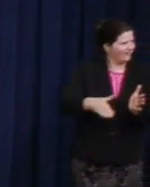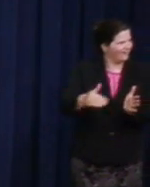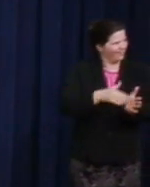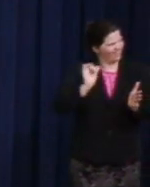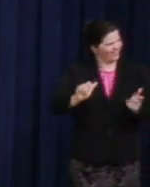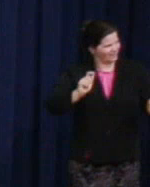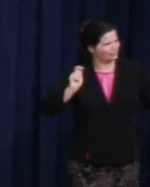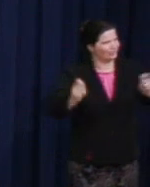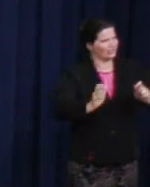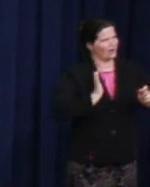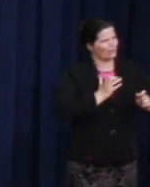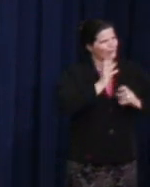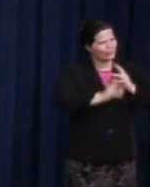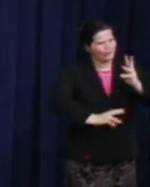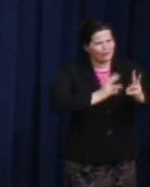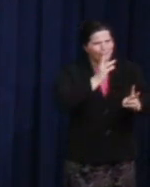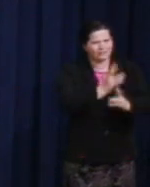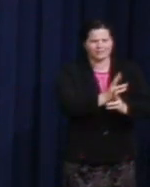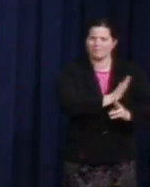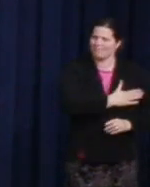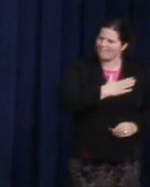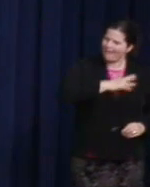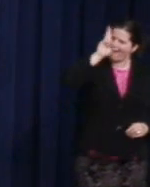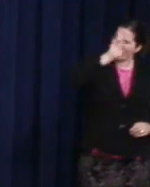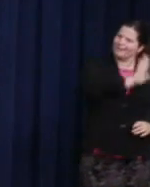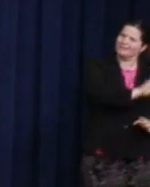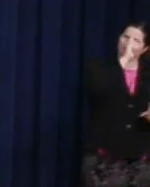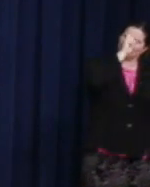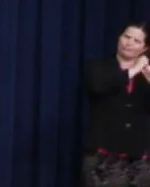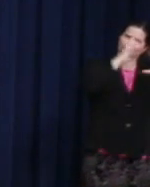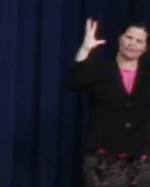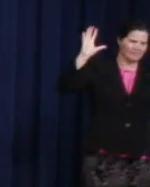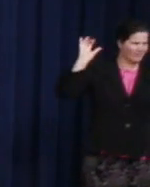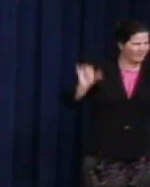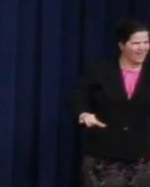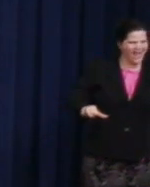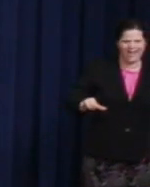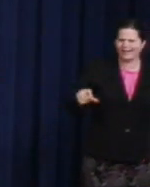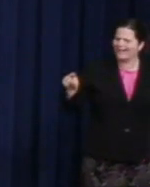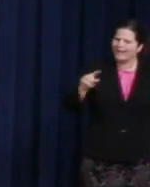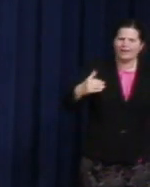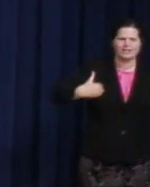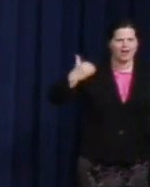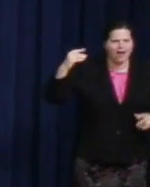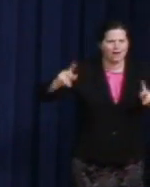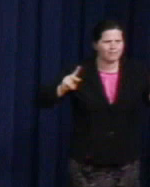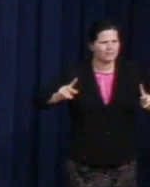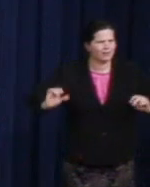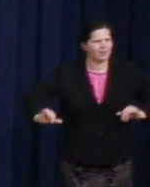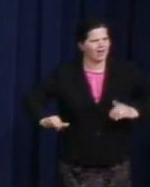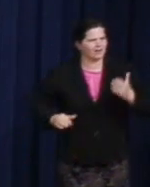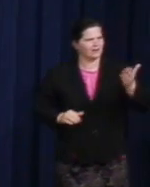and soul of humanity. These are young people like we have here in the audience from Hetrick Martin in New York.